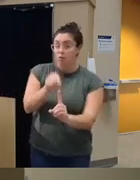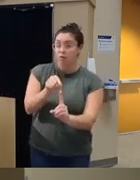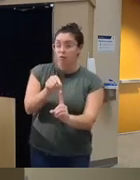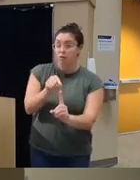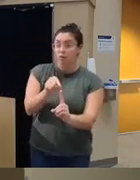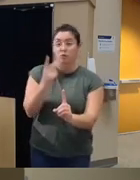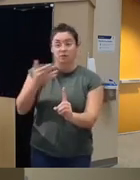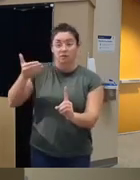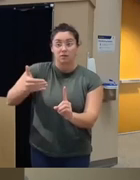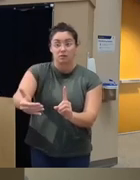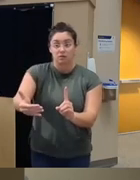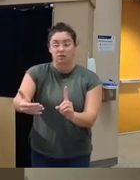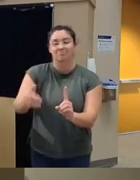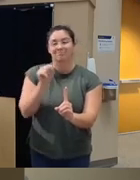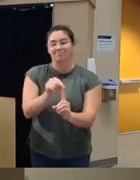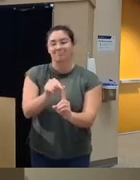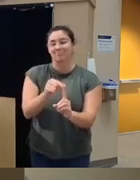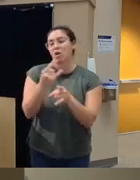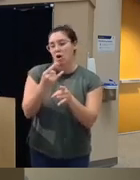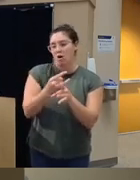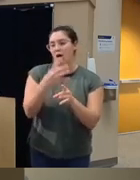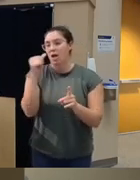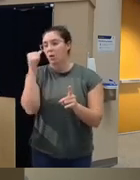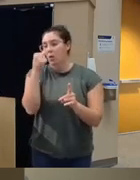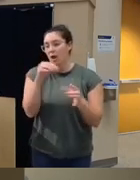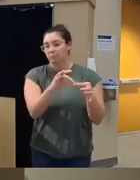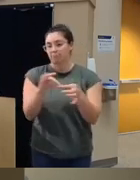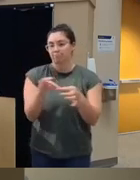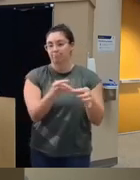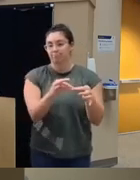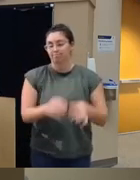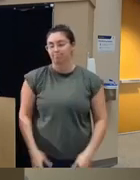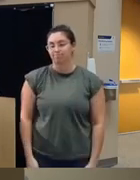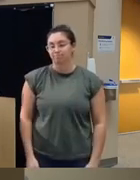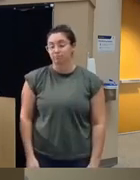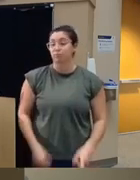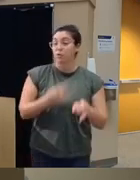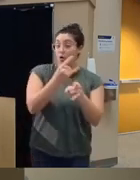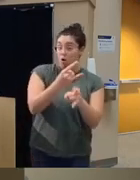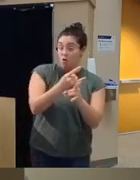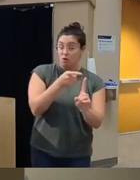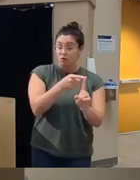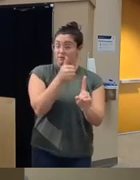seeing in the population which was alcohol and cocaine and alcohol in and of itself can lead to